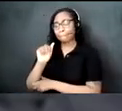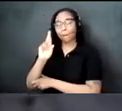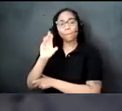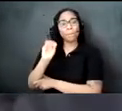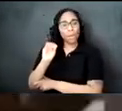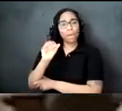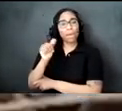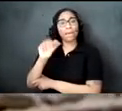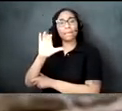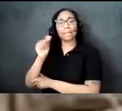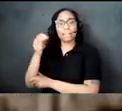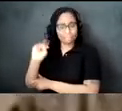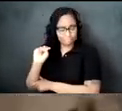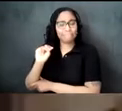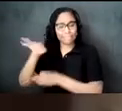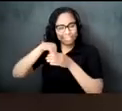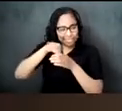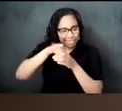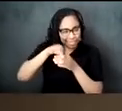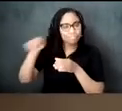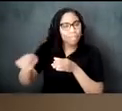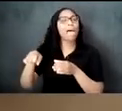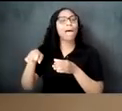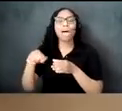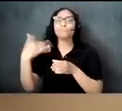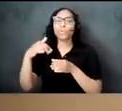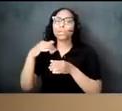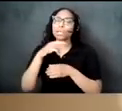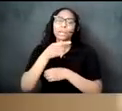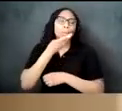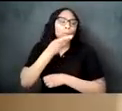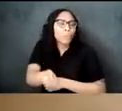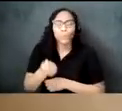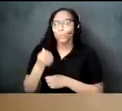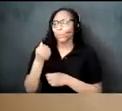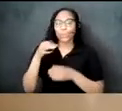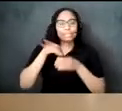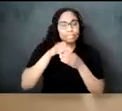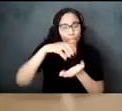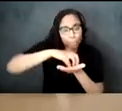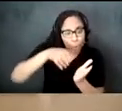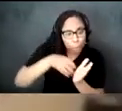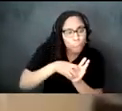tea cookies fresh mint leaves logo finger sheep brown sugar and colorful